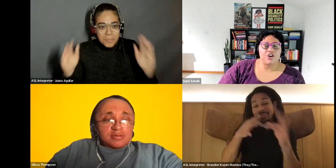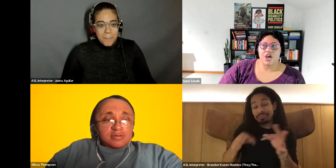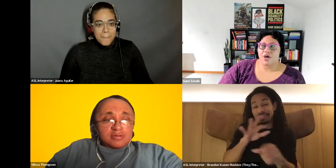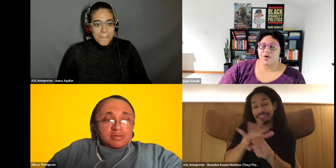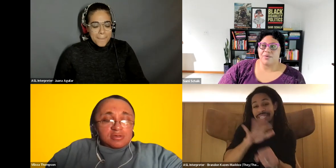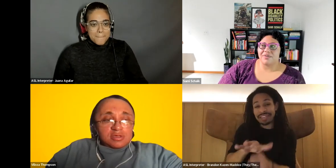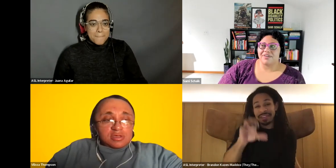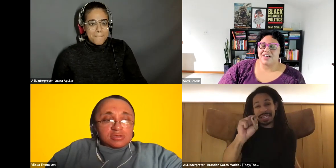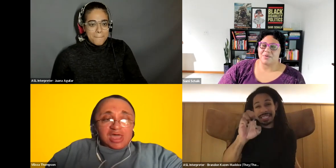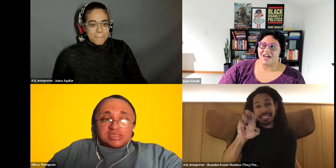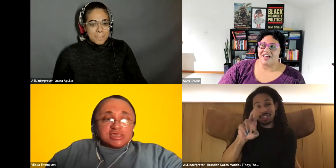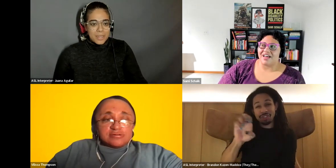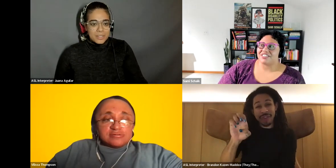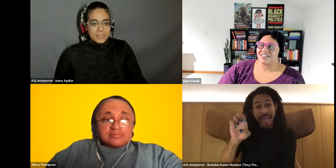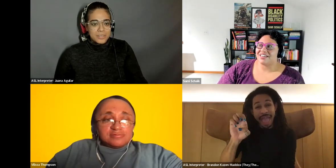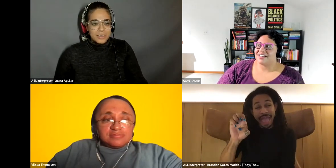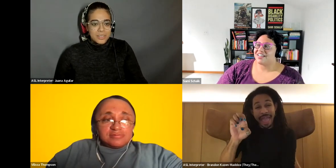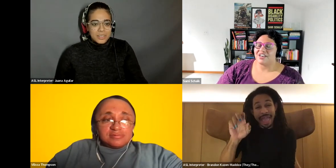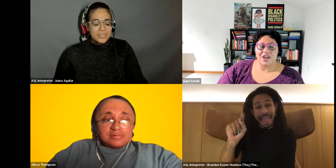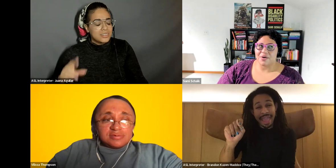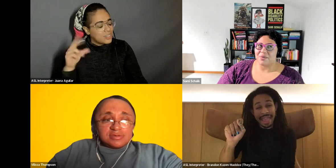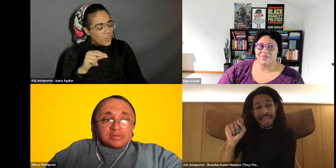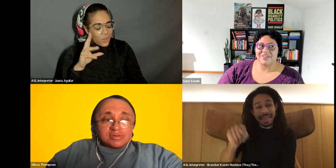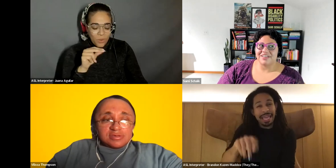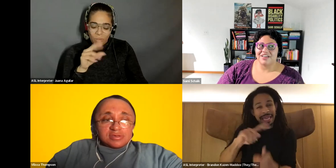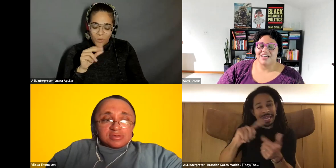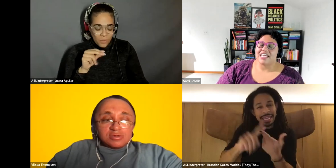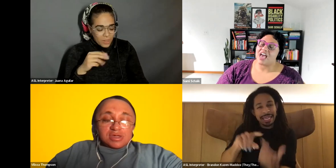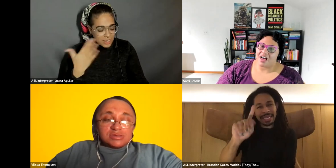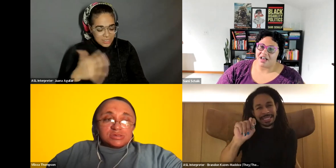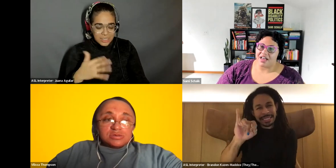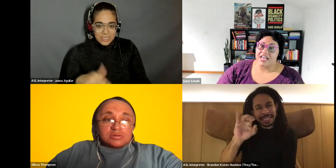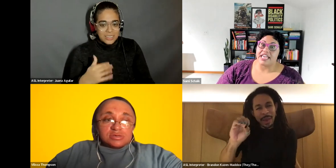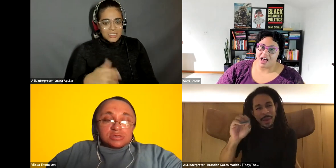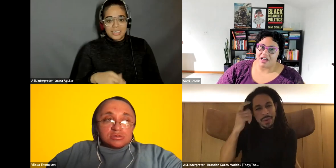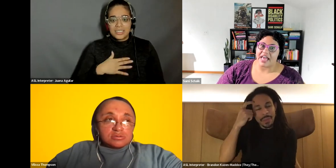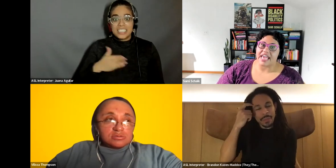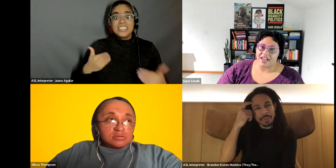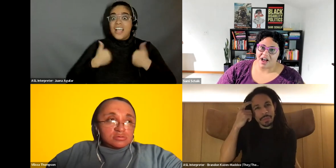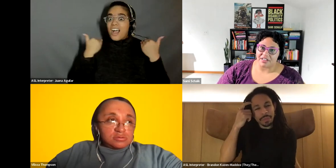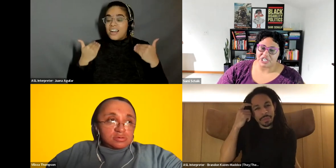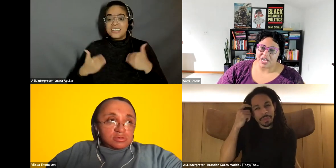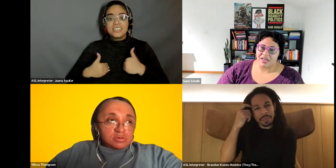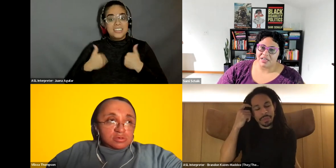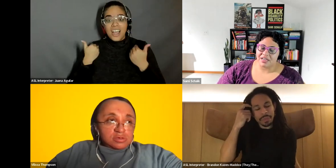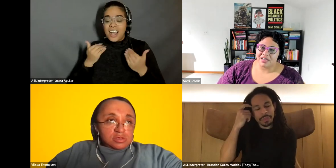Sami Schalk: No, not to you. Sami Schalk: No young like in college. Young.